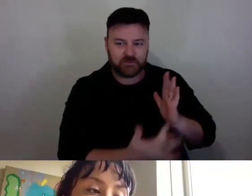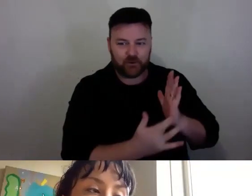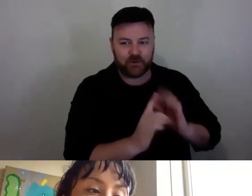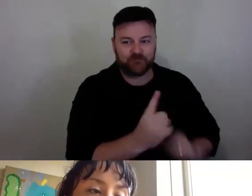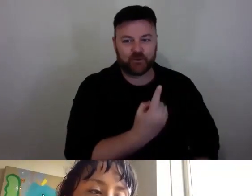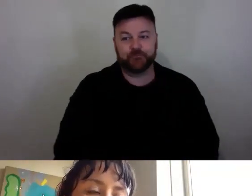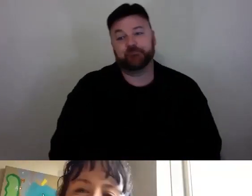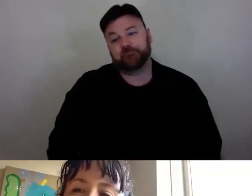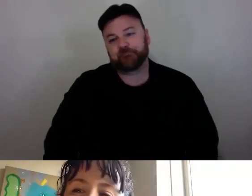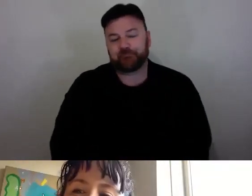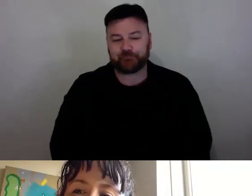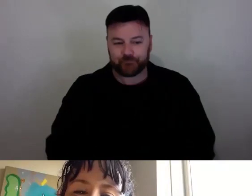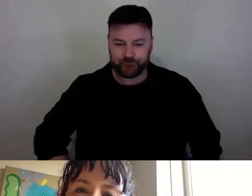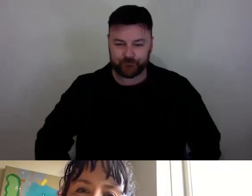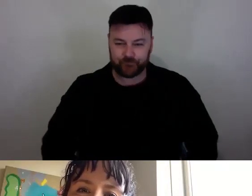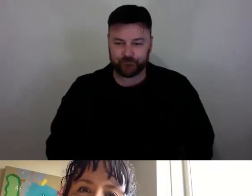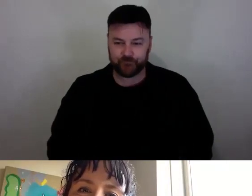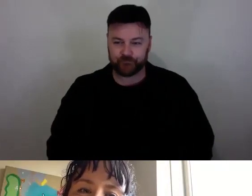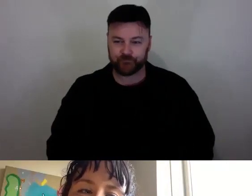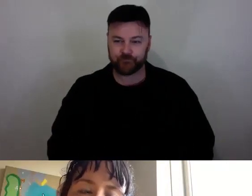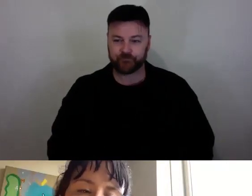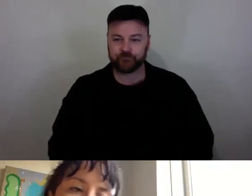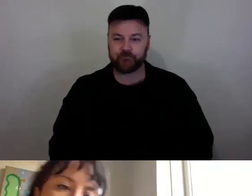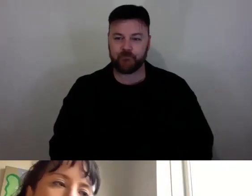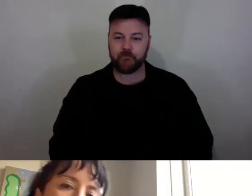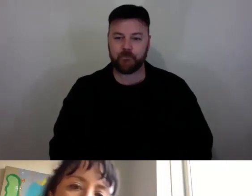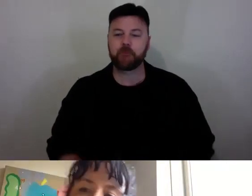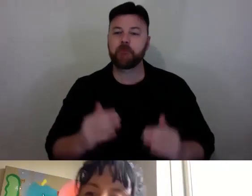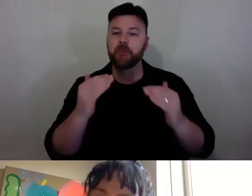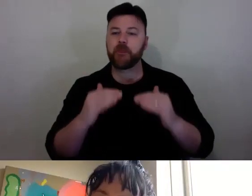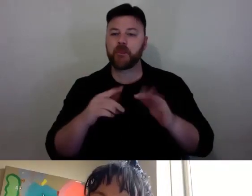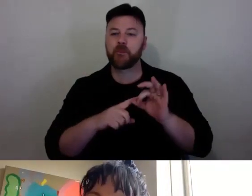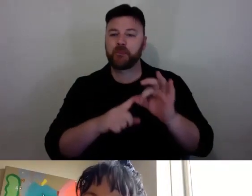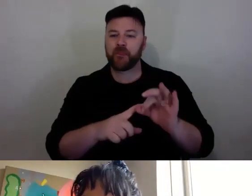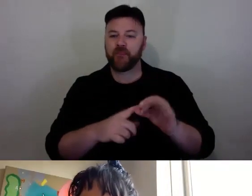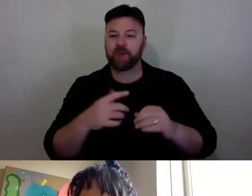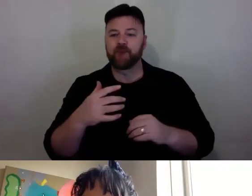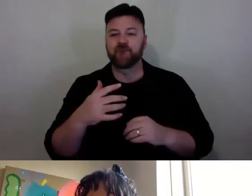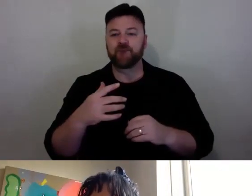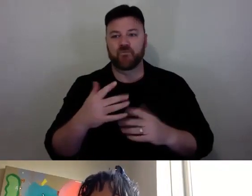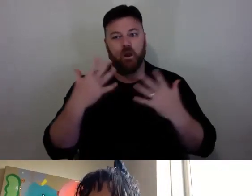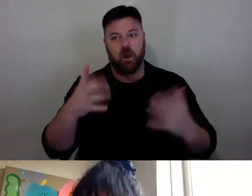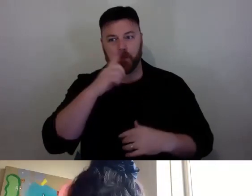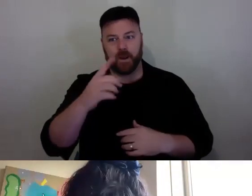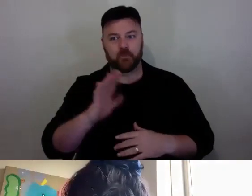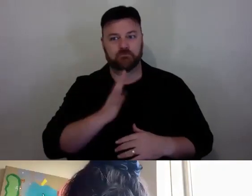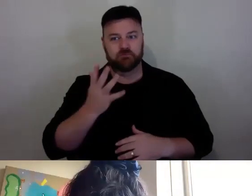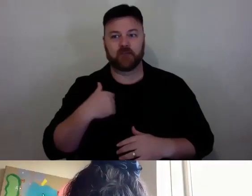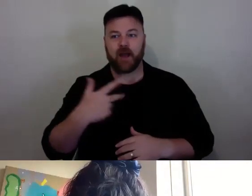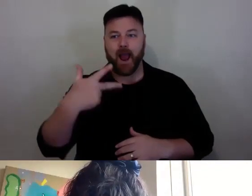Yes. Thanks so much. This one has eight likes so a lot of people are interested to hear. How you settle creative